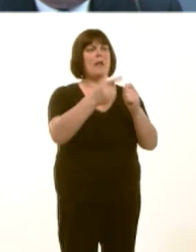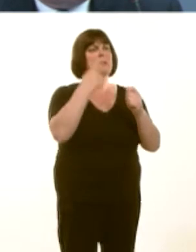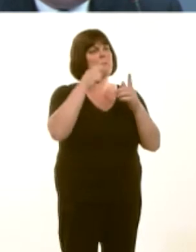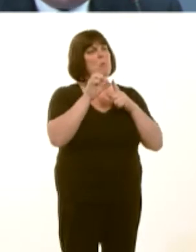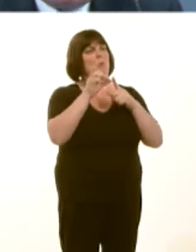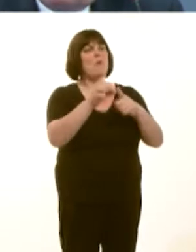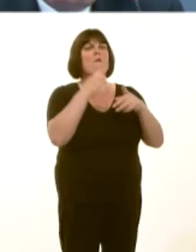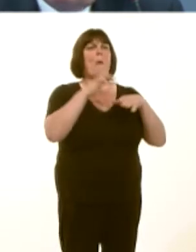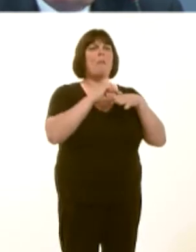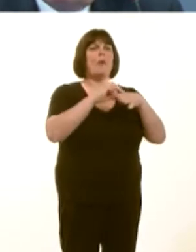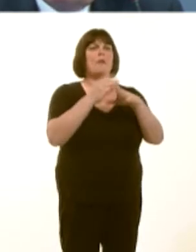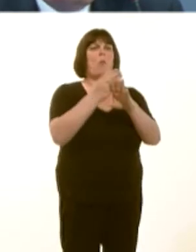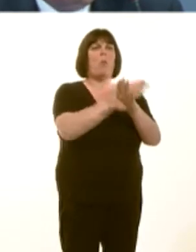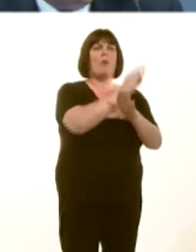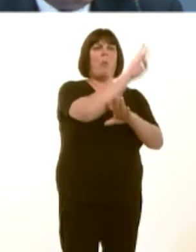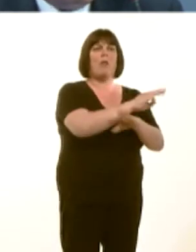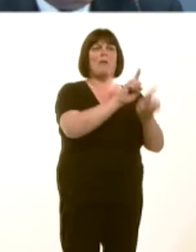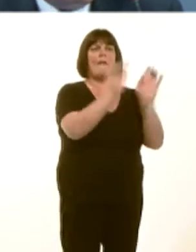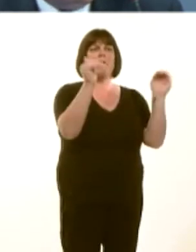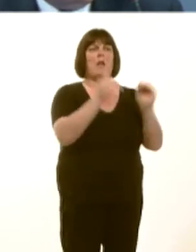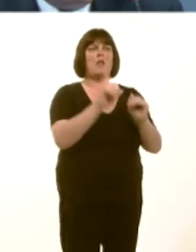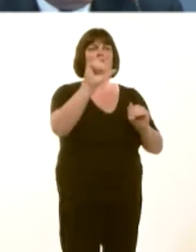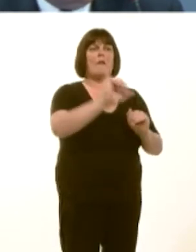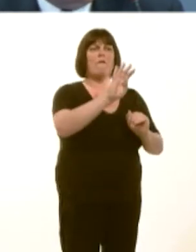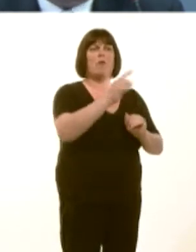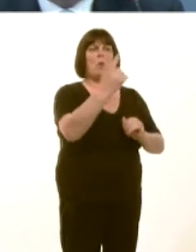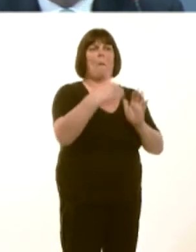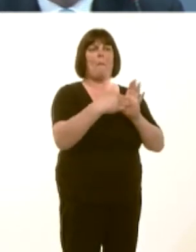in west Wales and the Valleysó£141 millionówhich is something that I welcome.